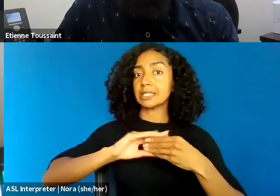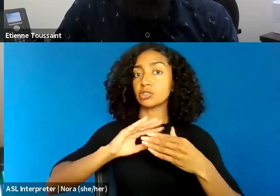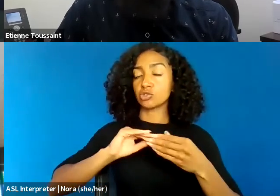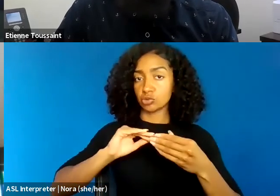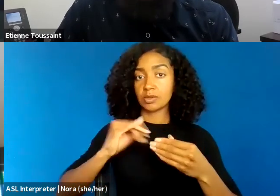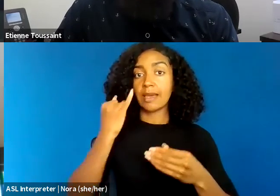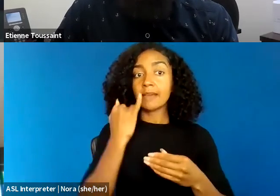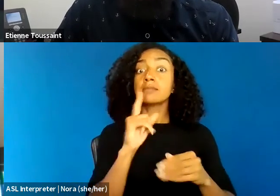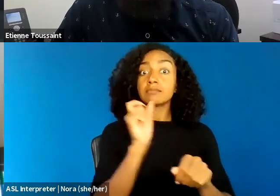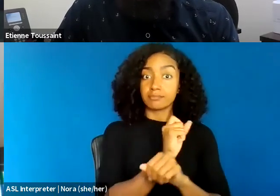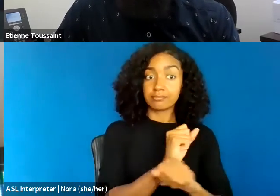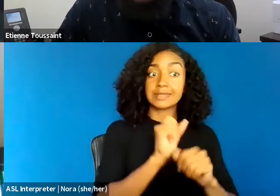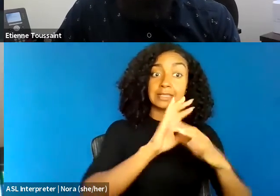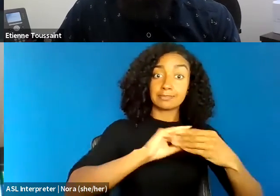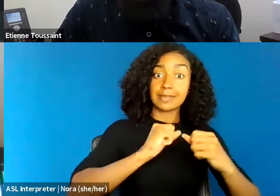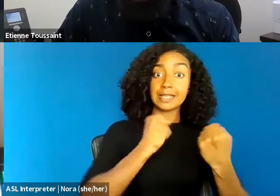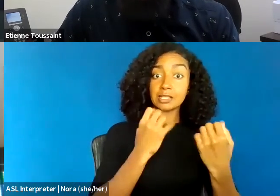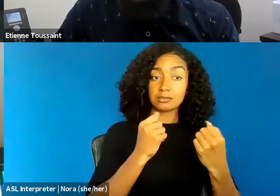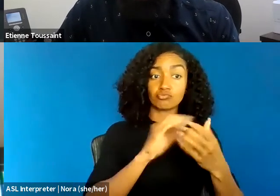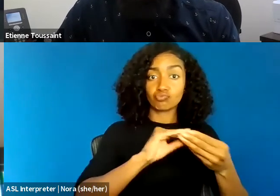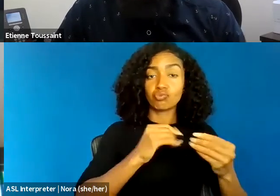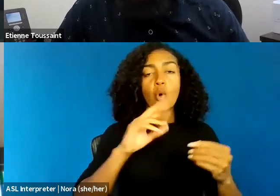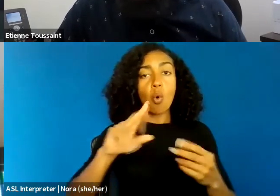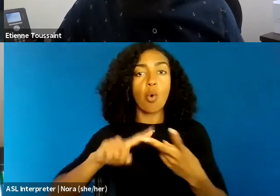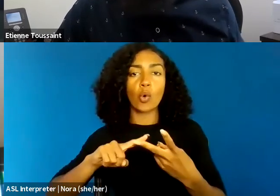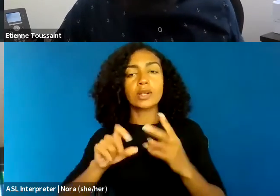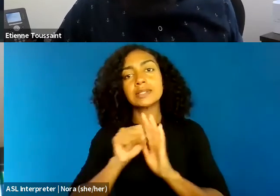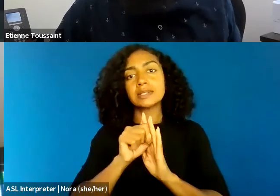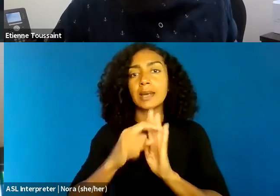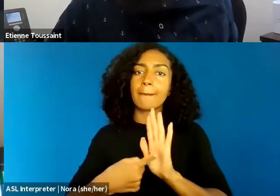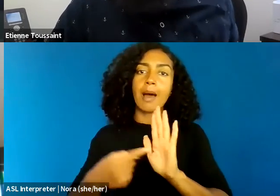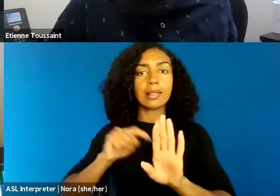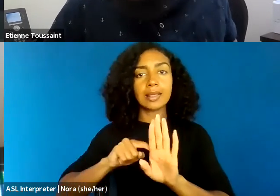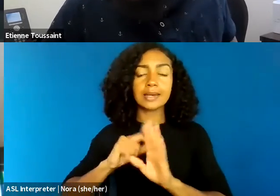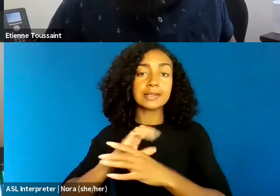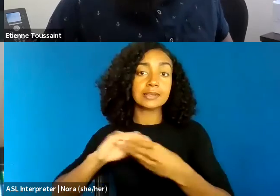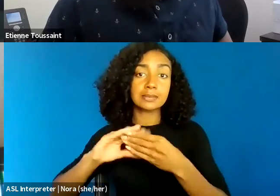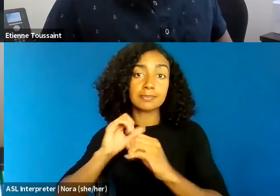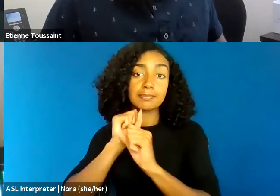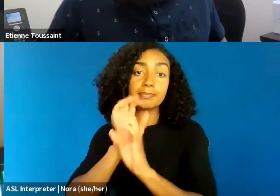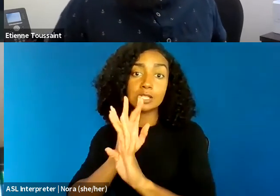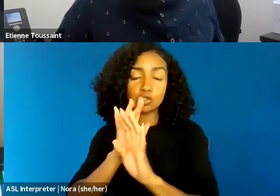is gendered in the United States. The notion of what it means to speak freely,